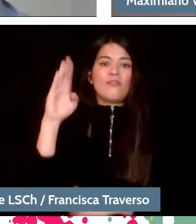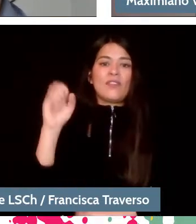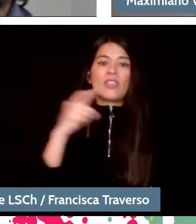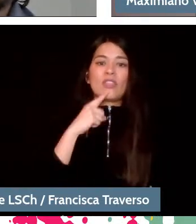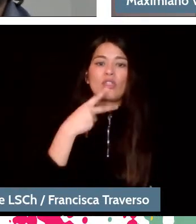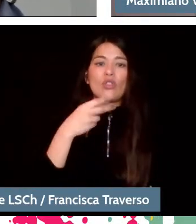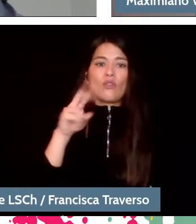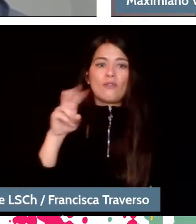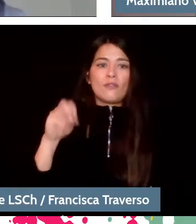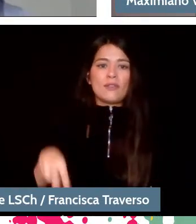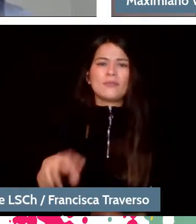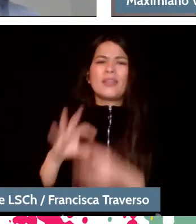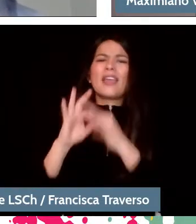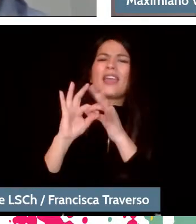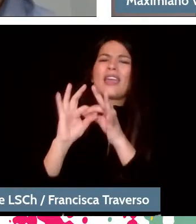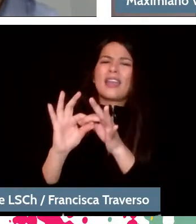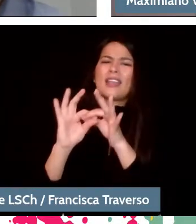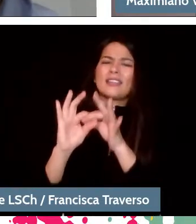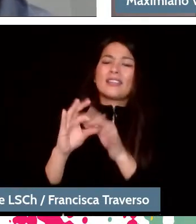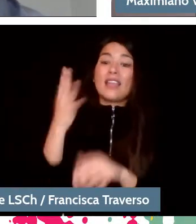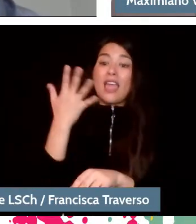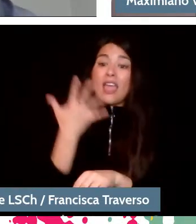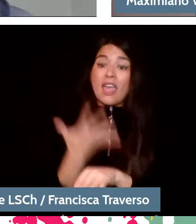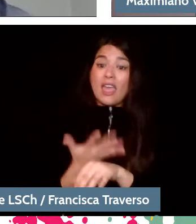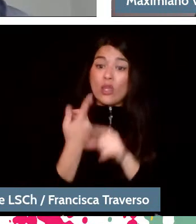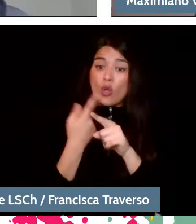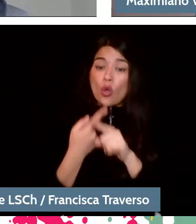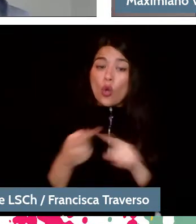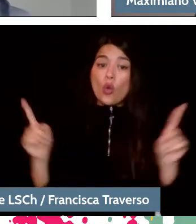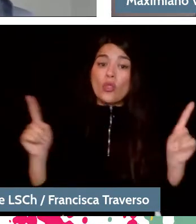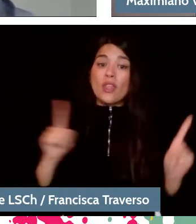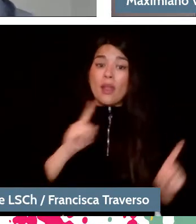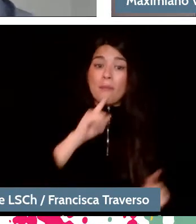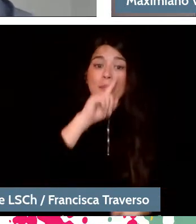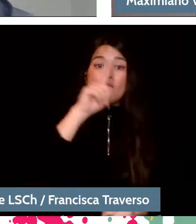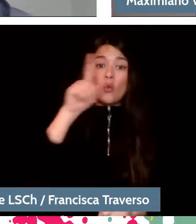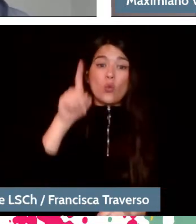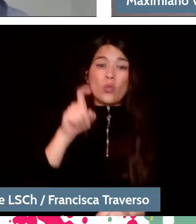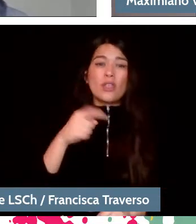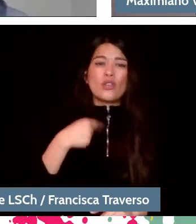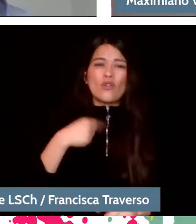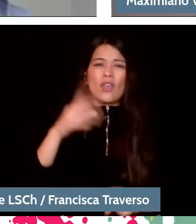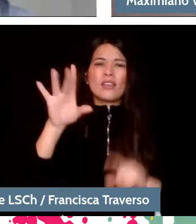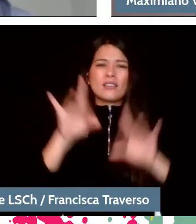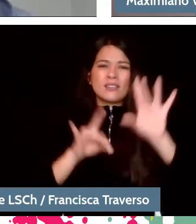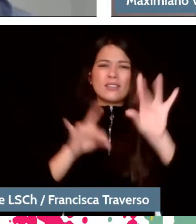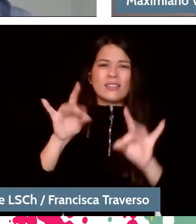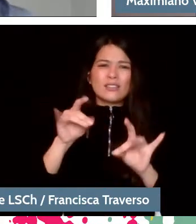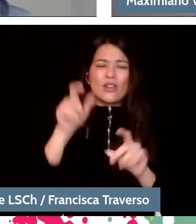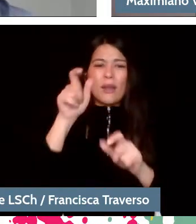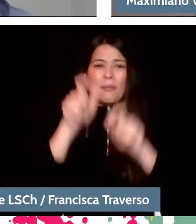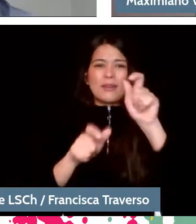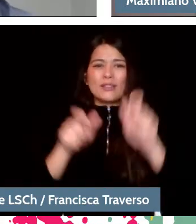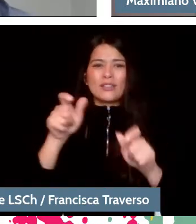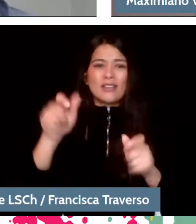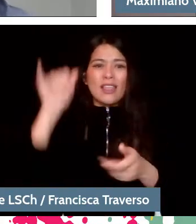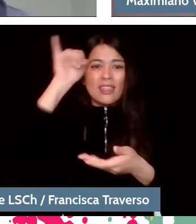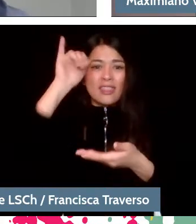Thanks, master. There is another question, I have several. I'm going to make a selection, people will excuse me. Also trying to play different songs.